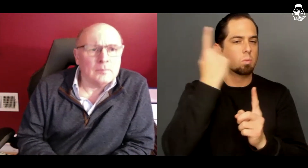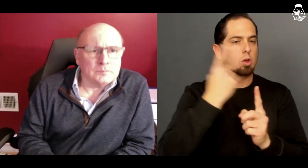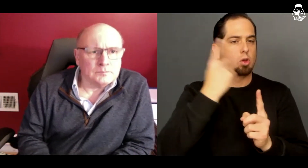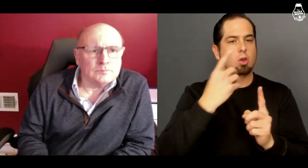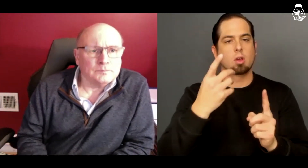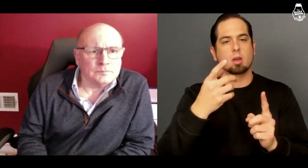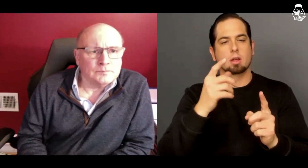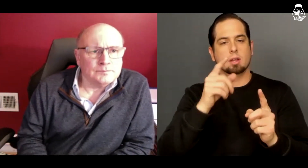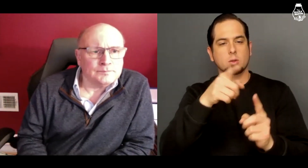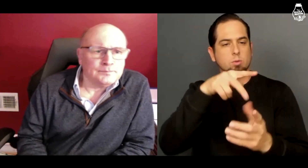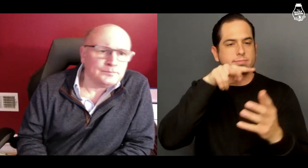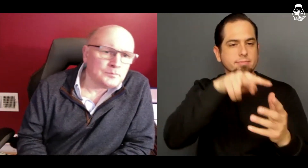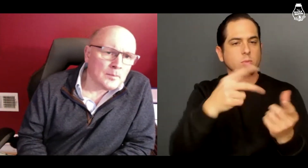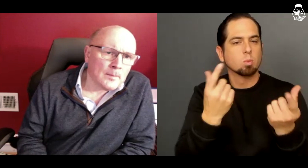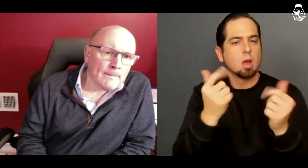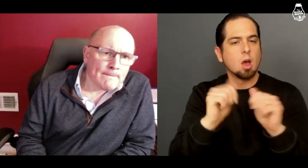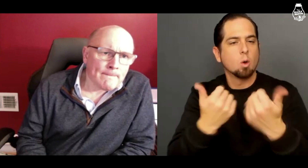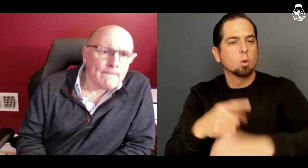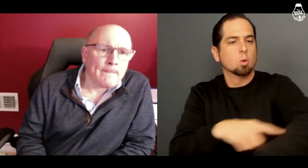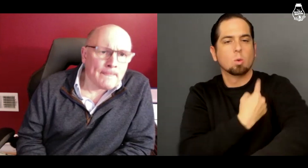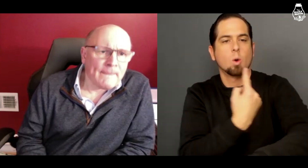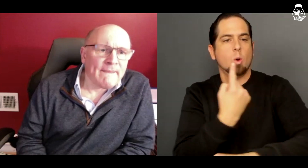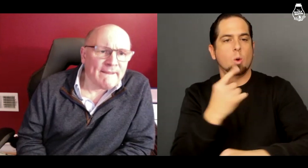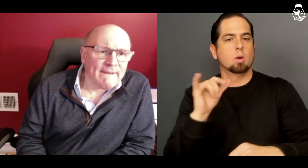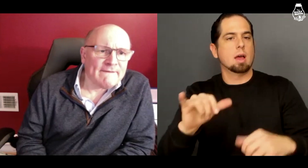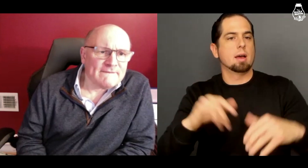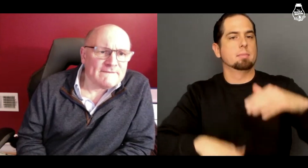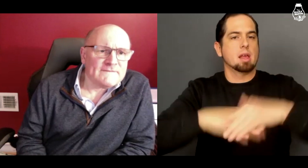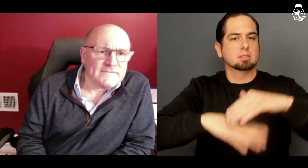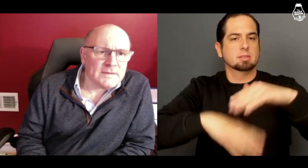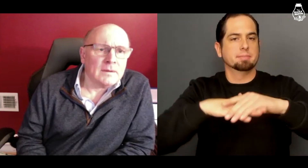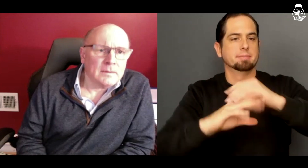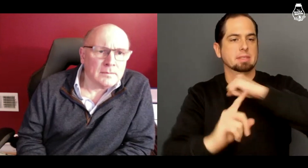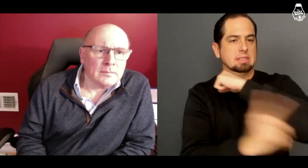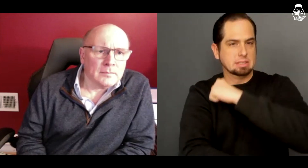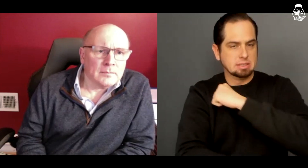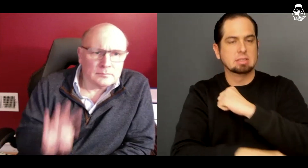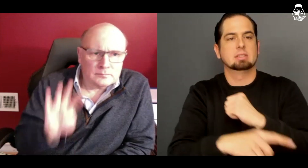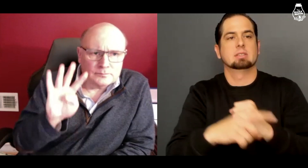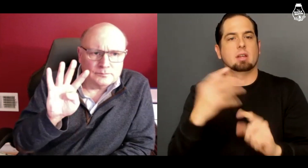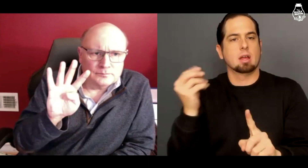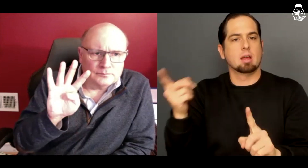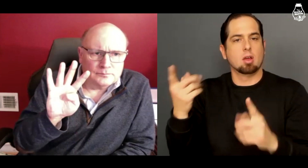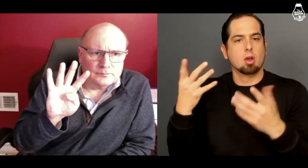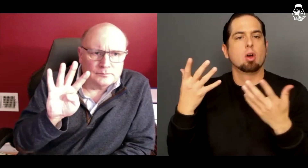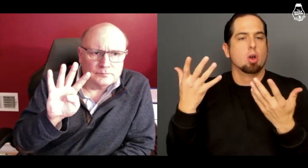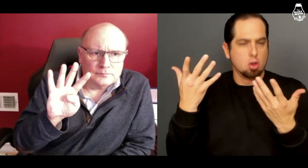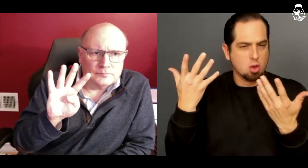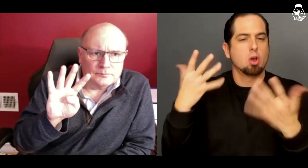what is the maximum sentence? Four years.